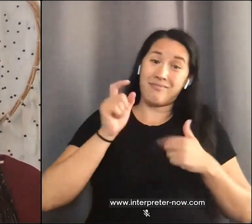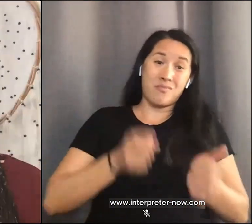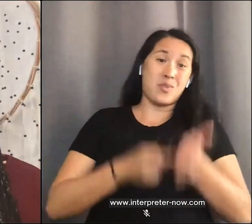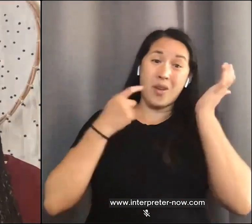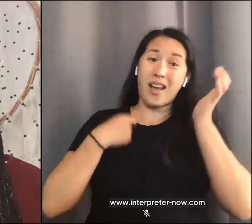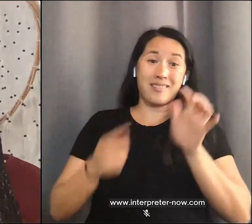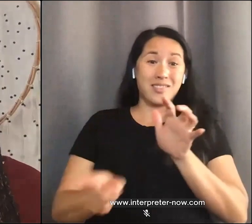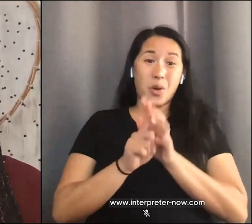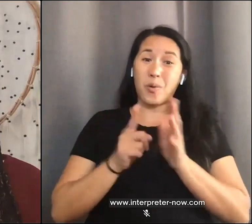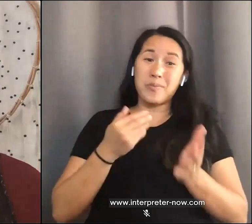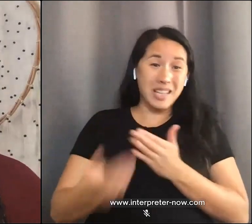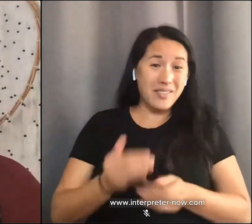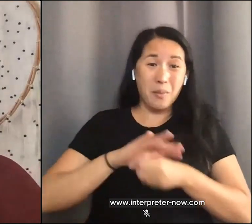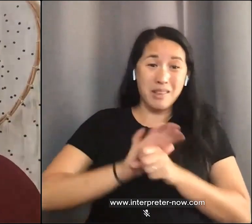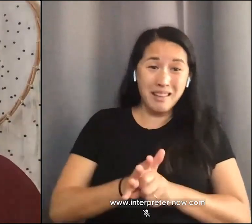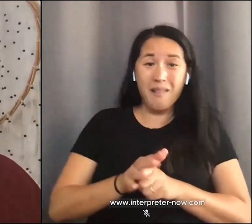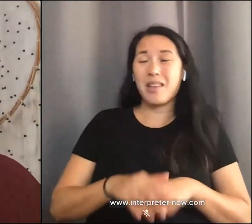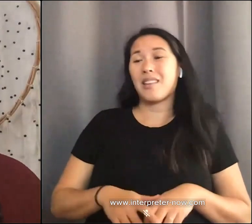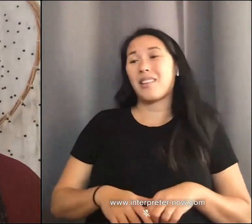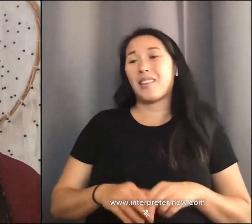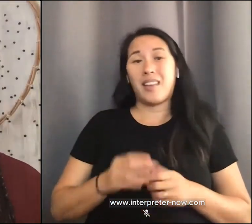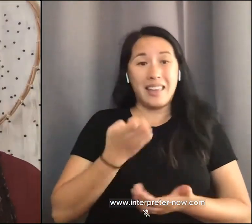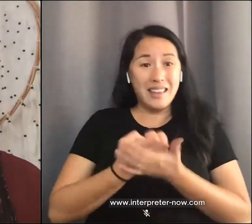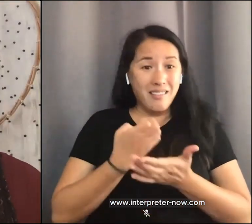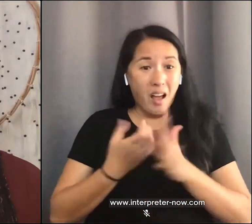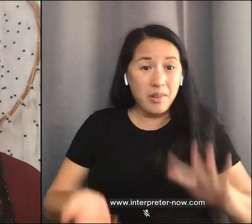of a pandemic, in the middle of an economic crisis that's showing up. That is what we're